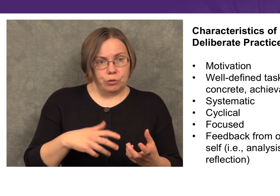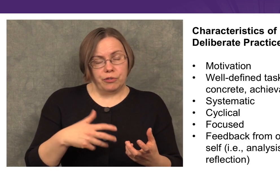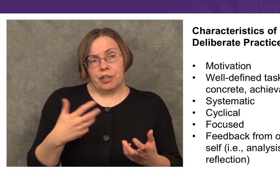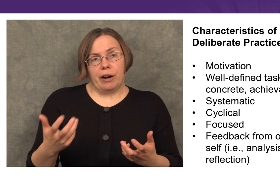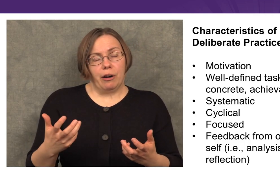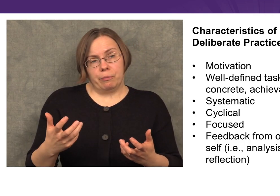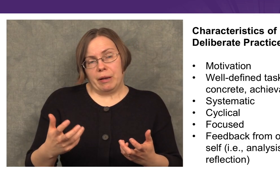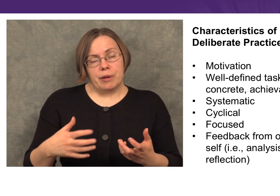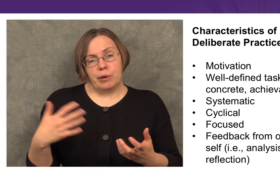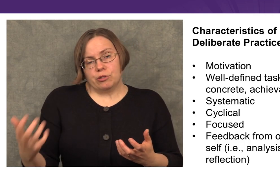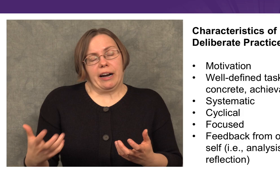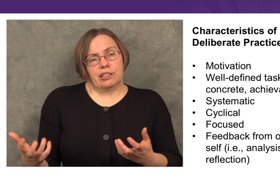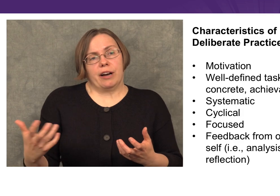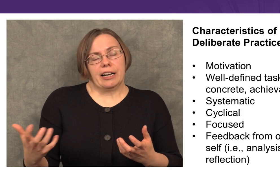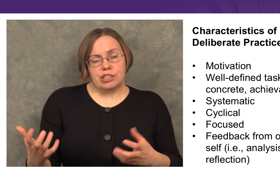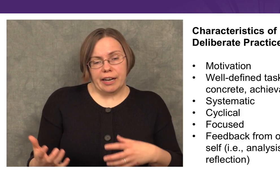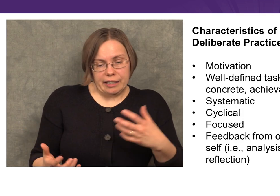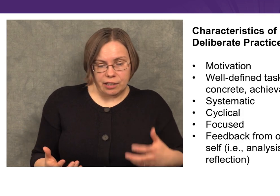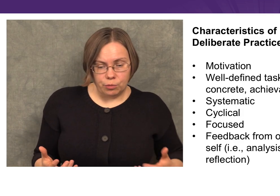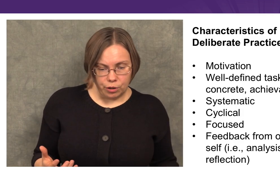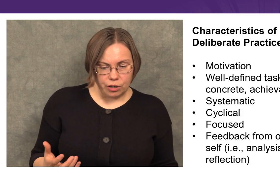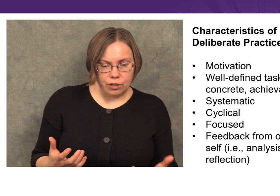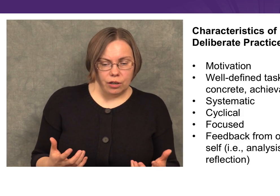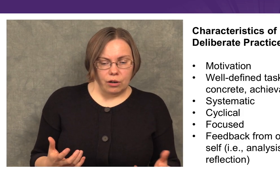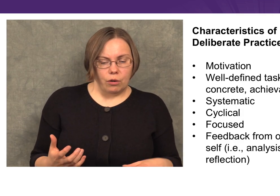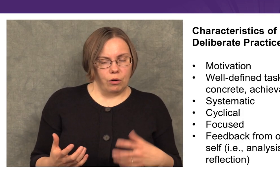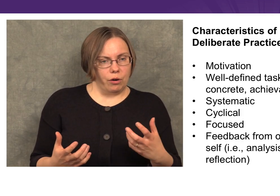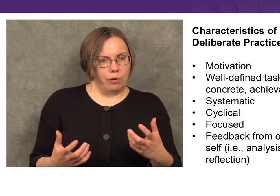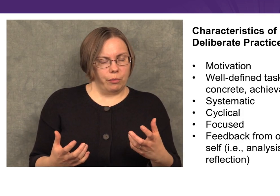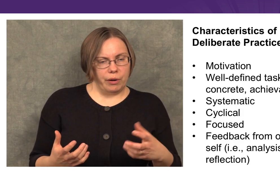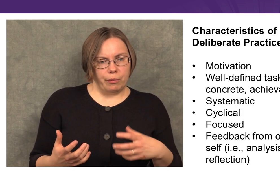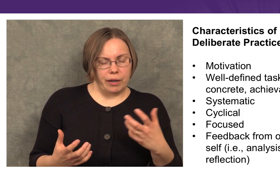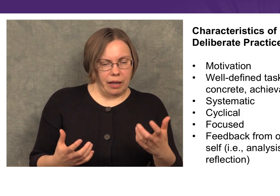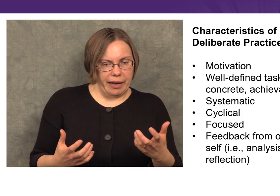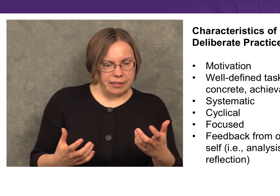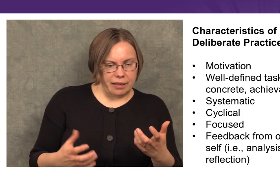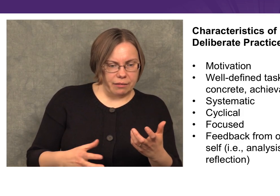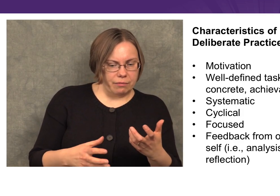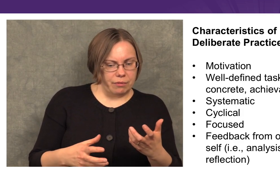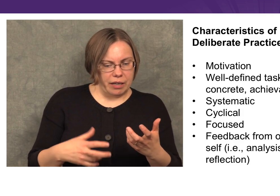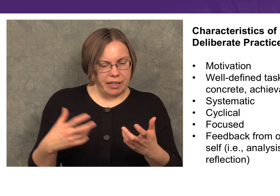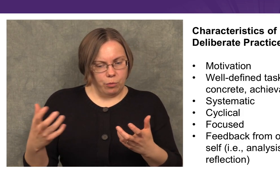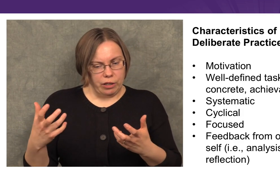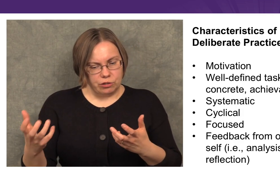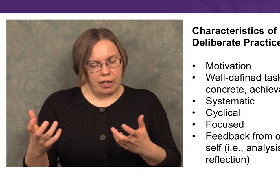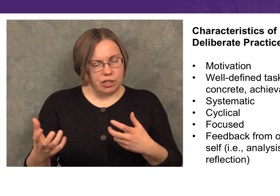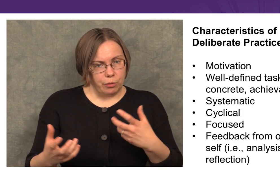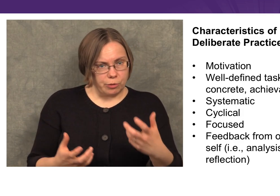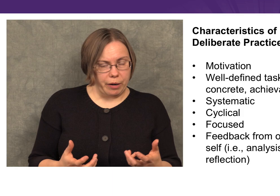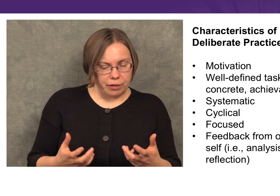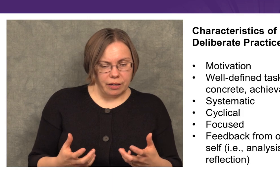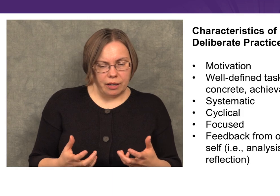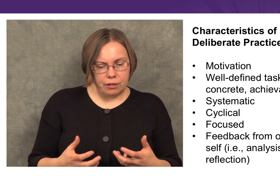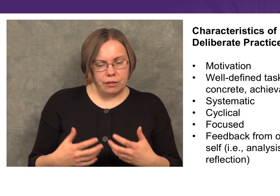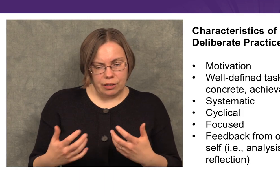to figure out maybe if we tried a strategy and didn’t work or we realize that one strategy works better than another,